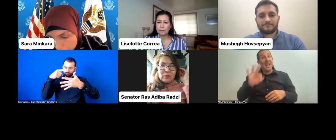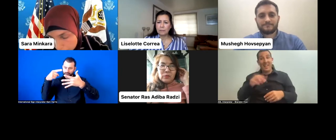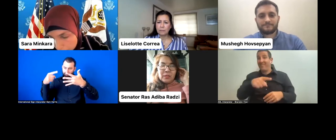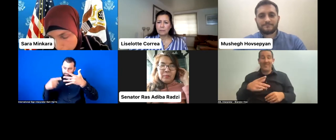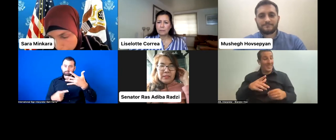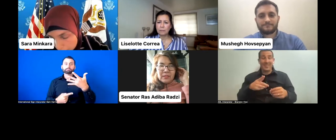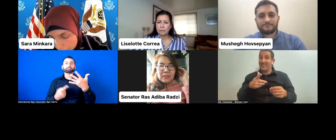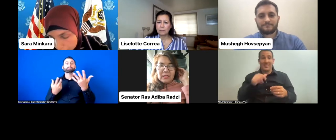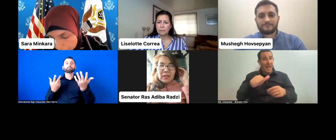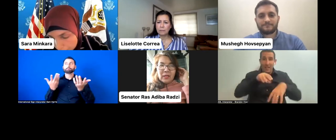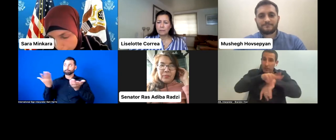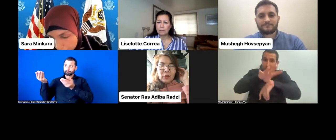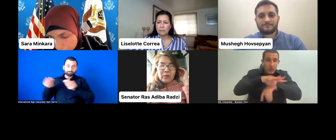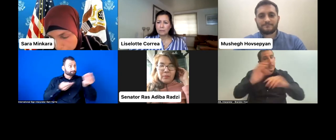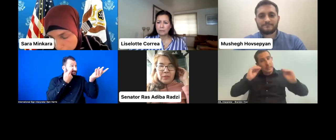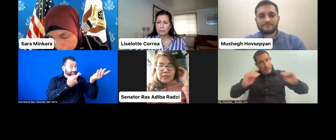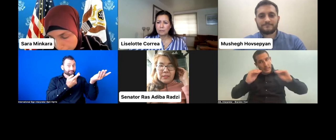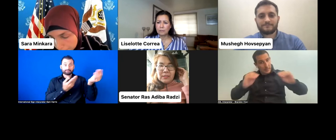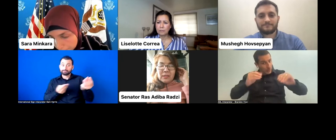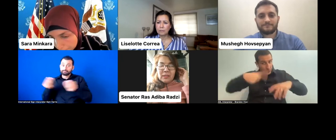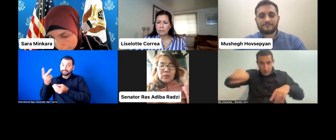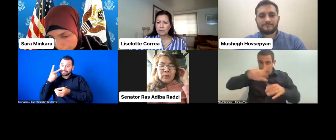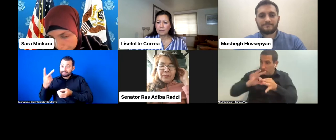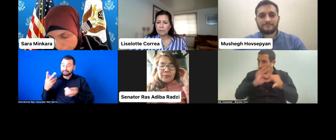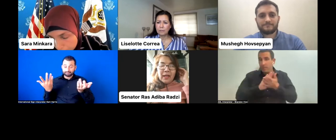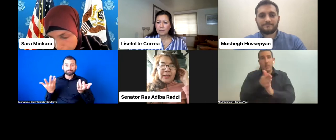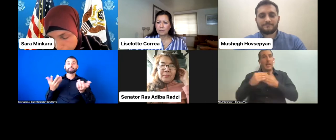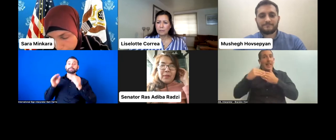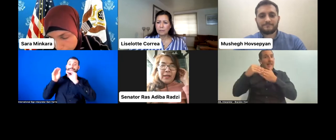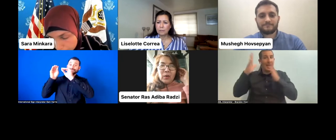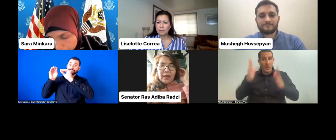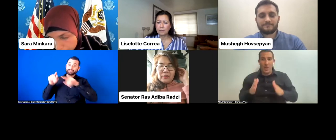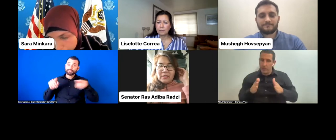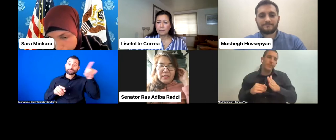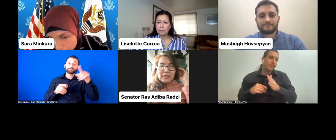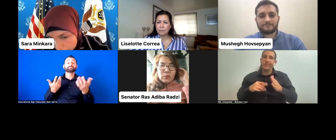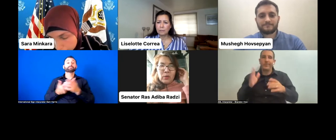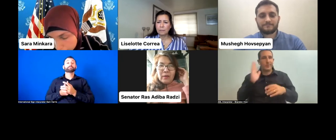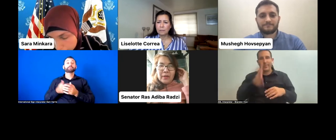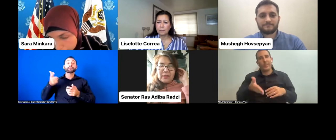to become leaders of our communities. So all I have to say is to all our friends